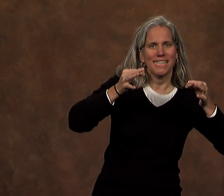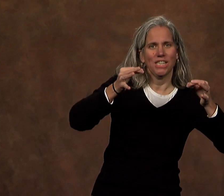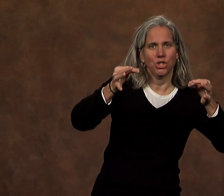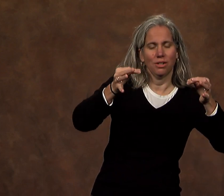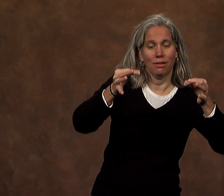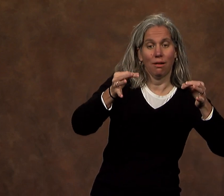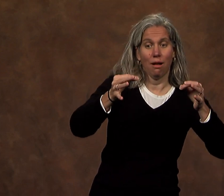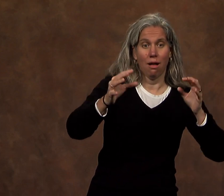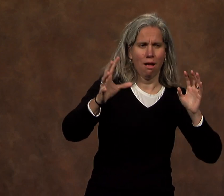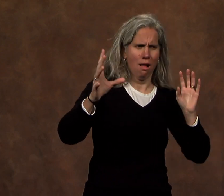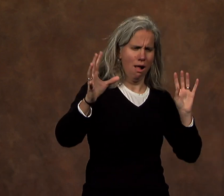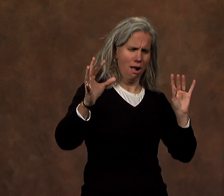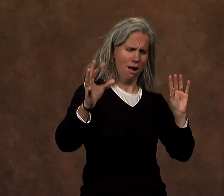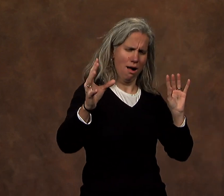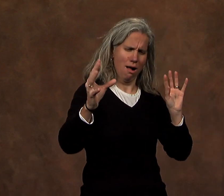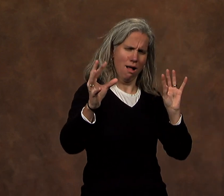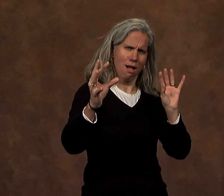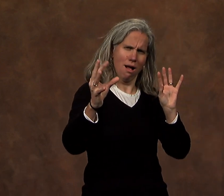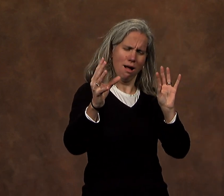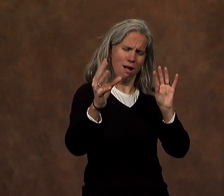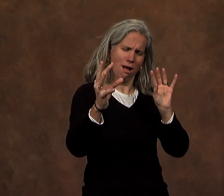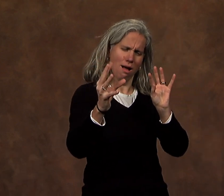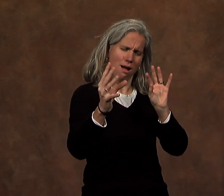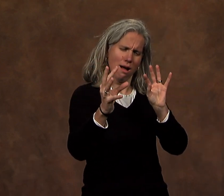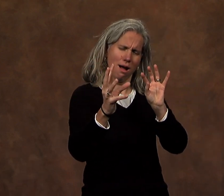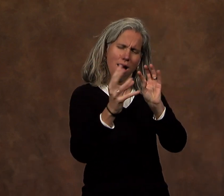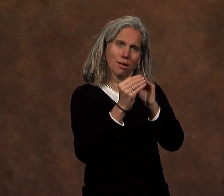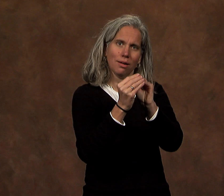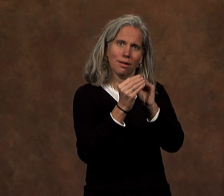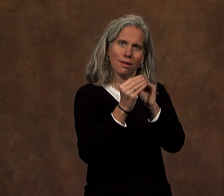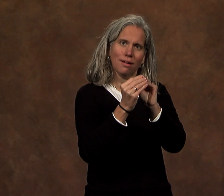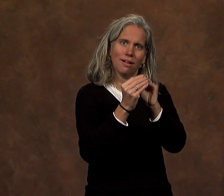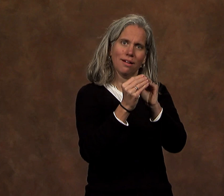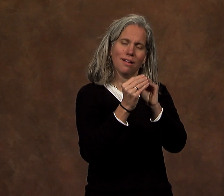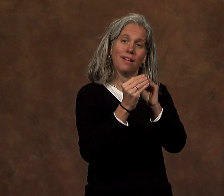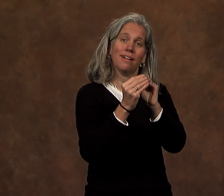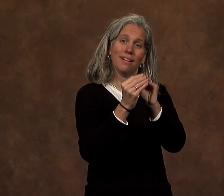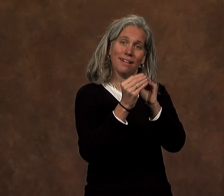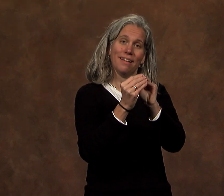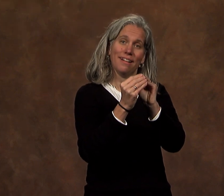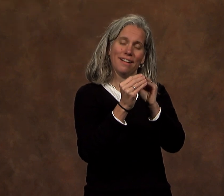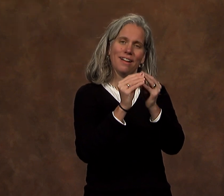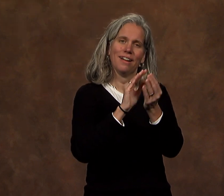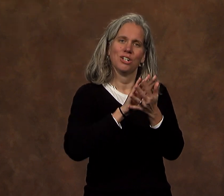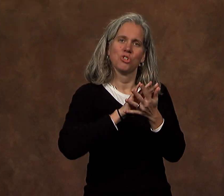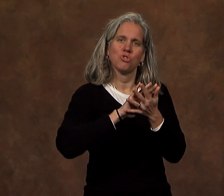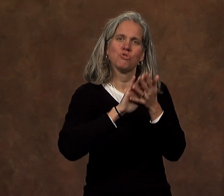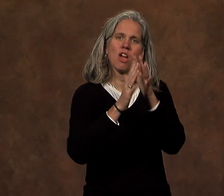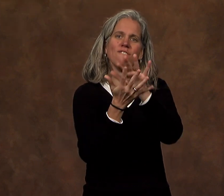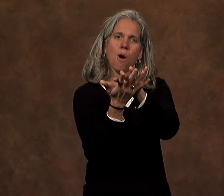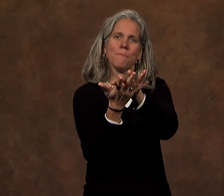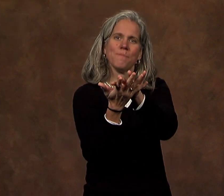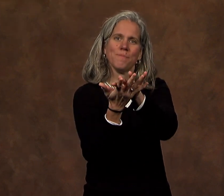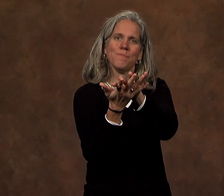that cumulatively lead to a transformative moment.